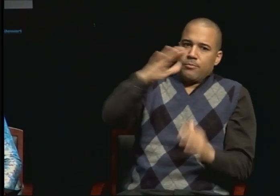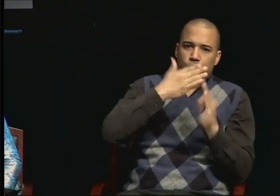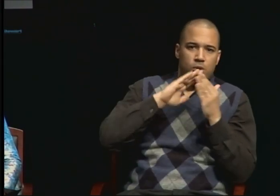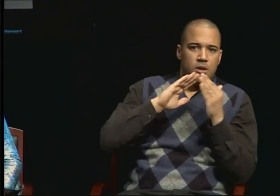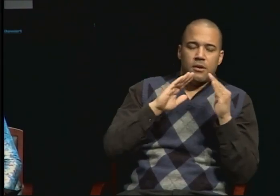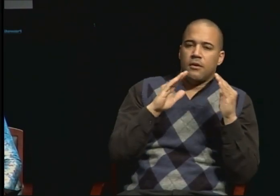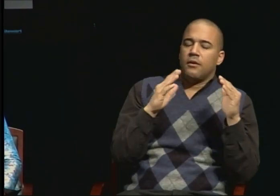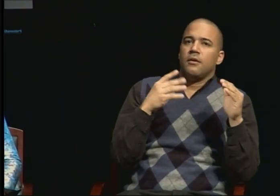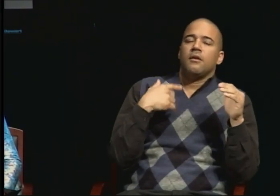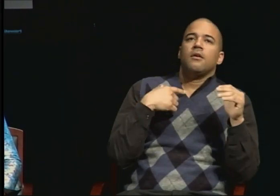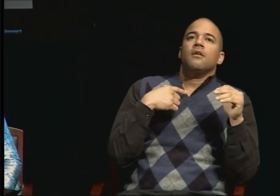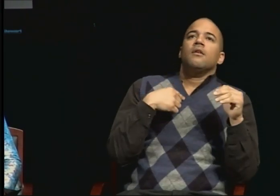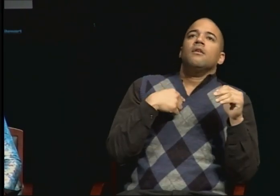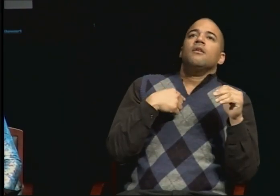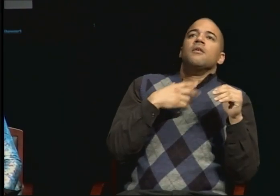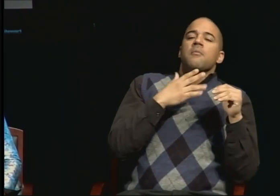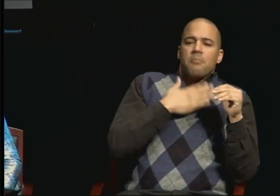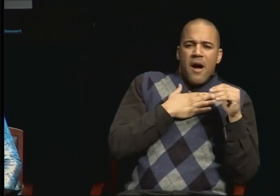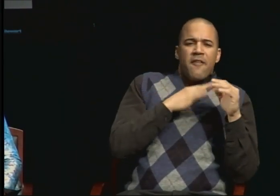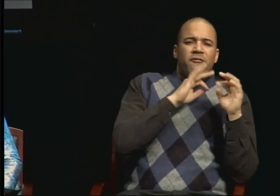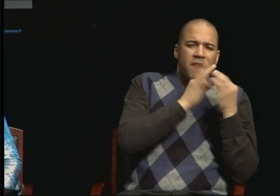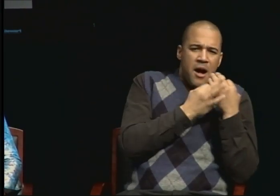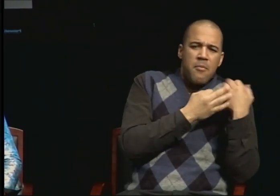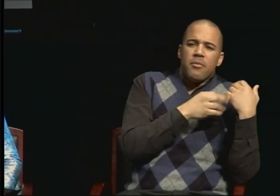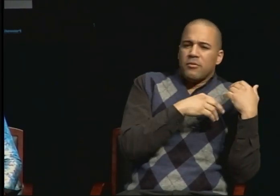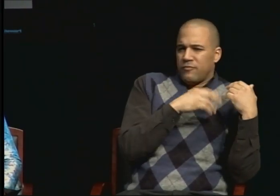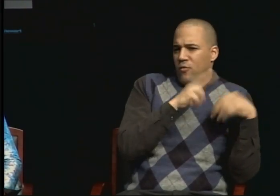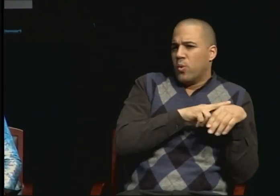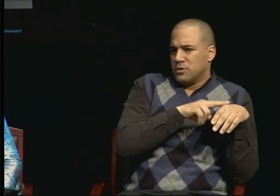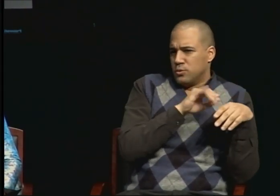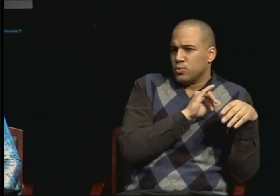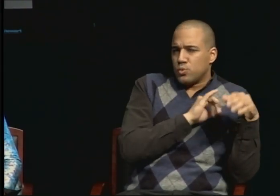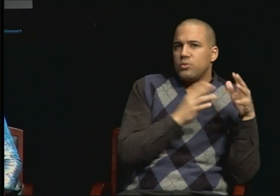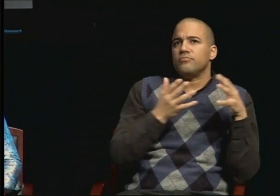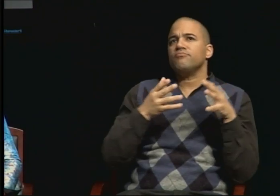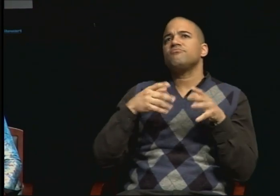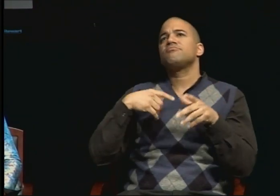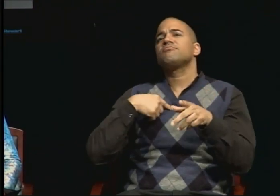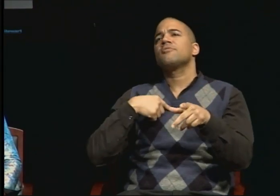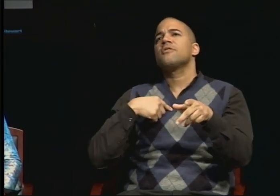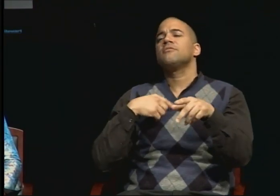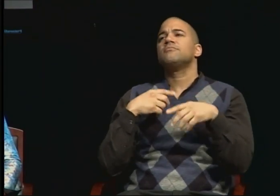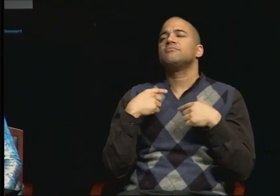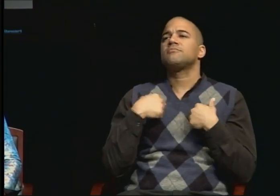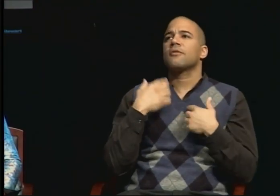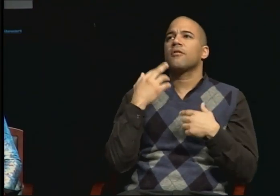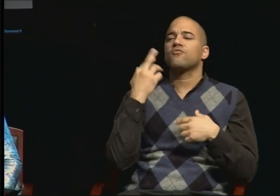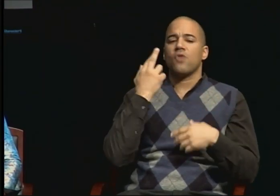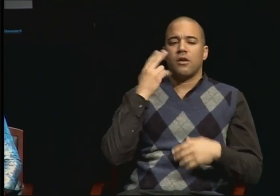I was able to achieve it with their support. And while I was pursuing my PhD,